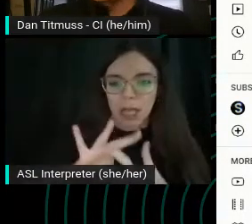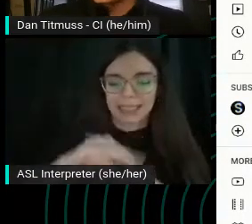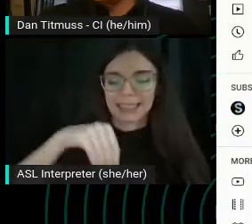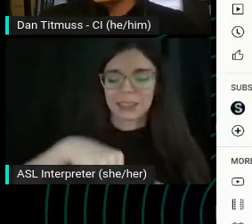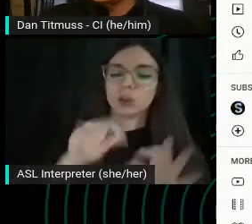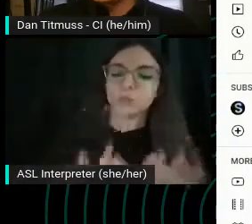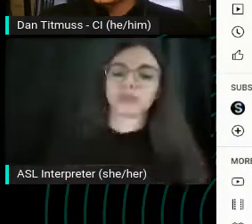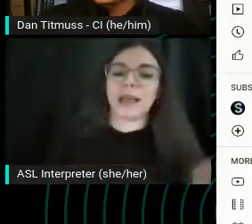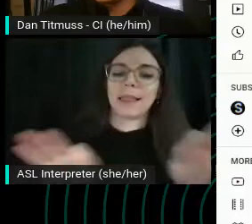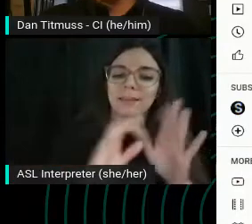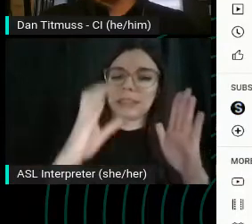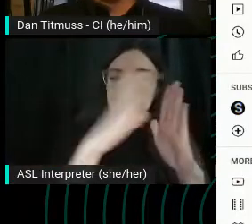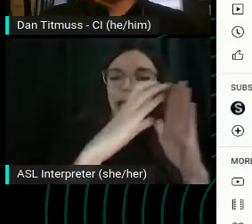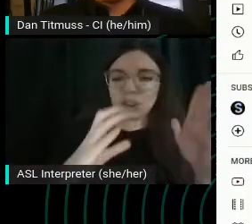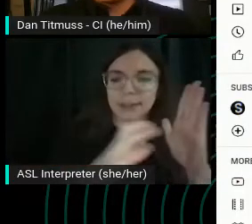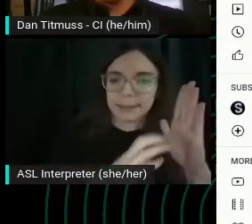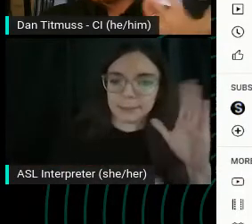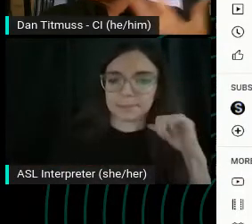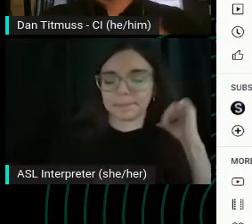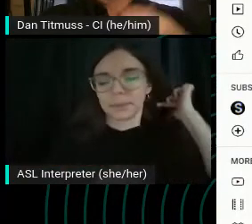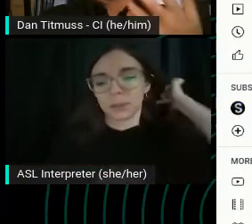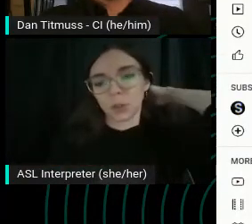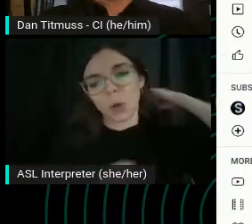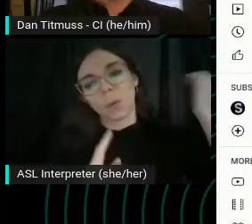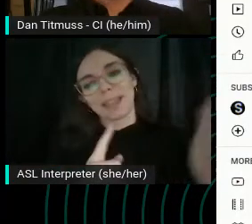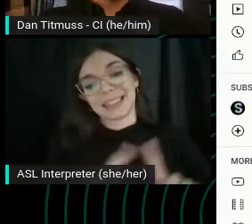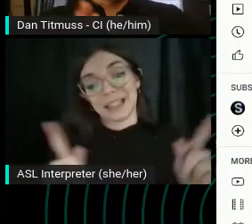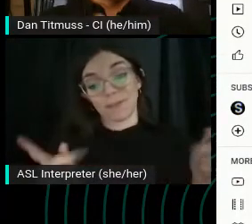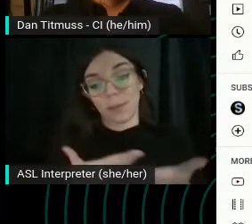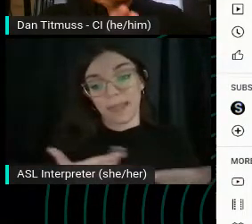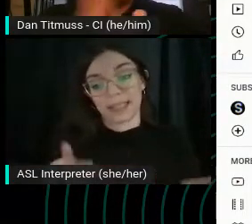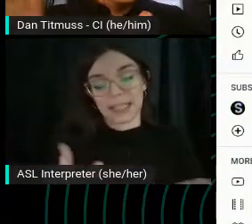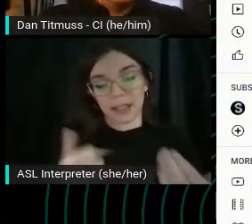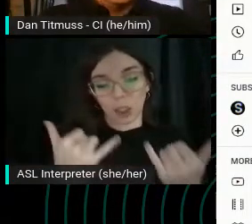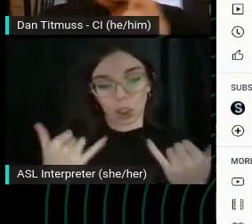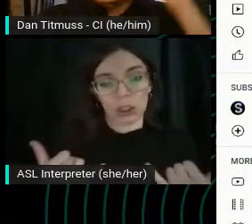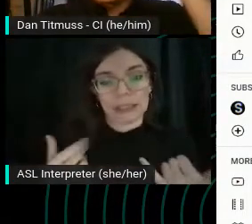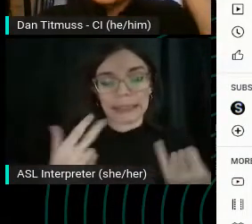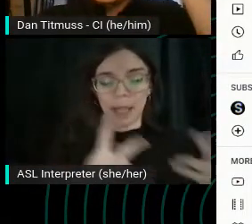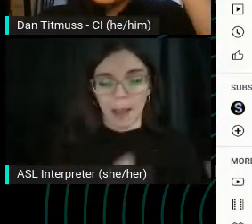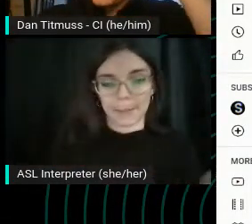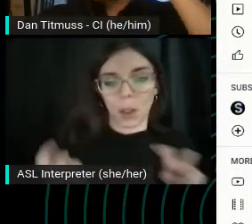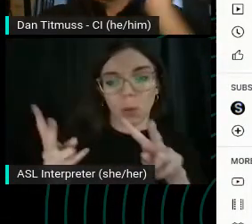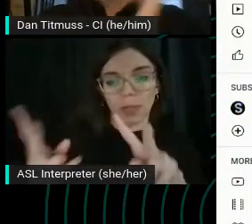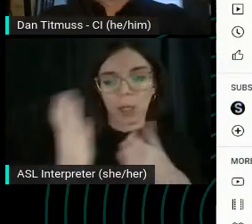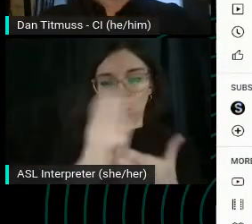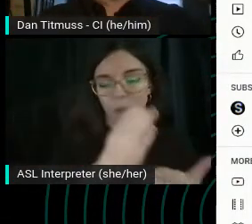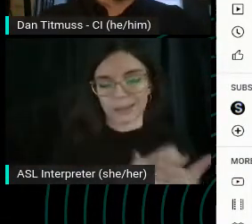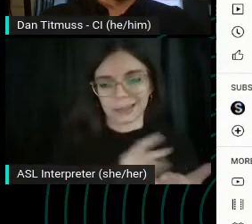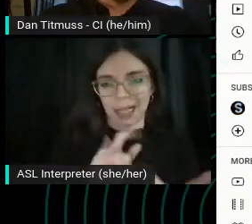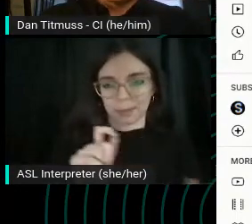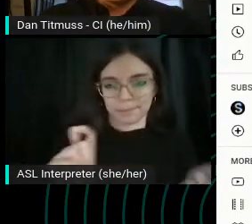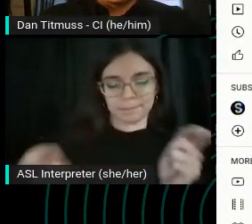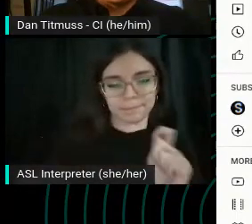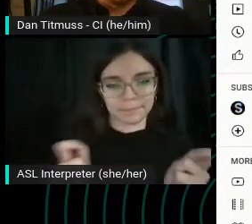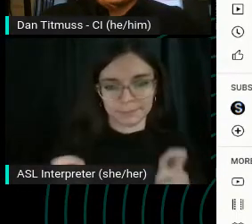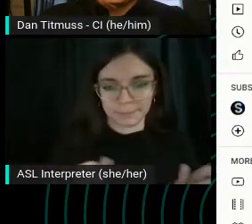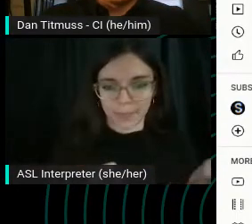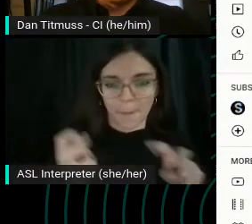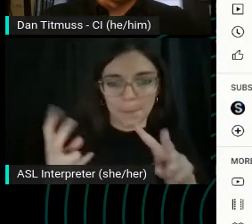So the different things that they're currently uploading the courses that are being released each week as well as their back history of the back.